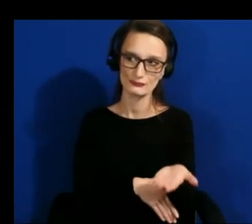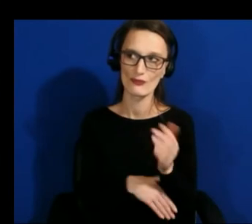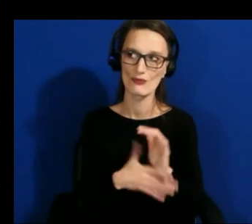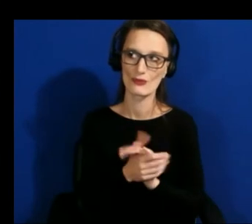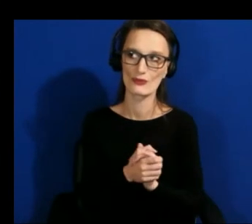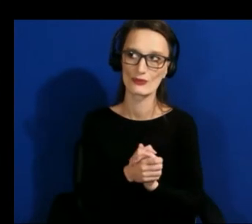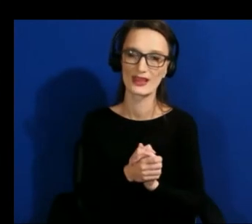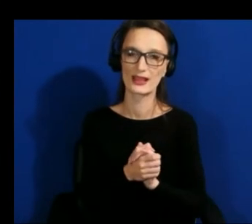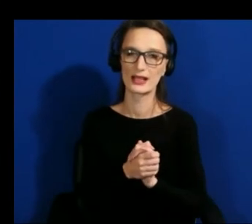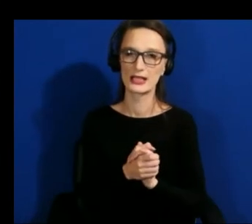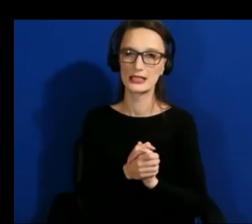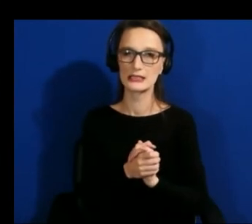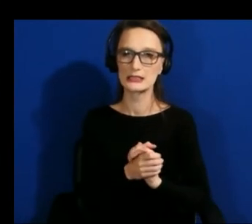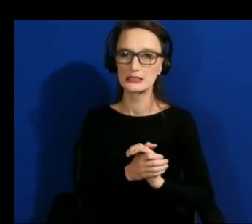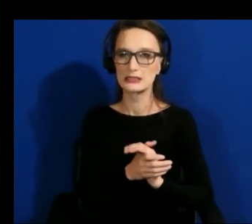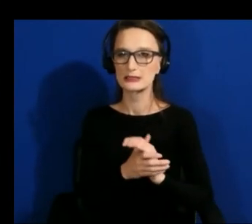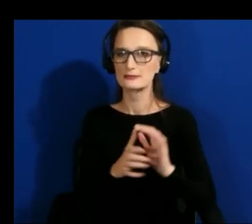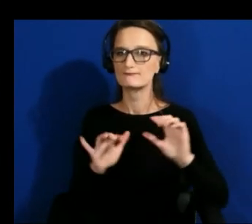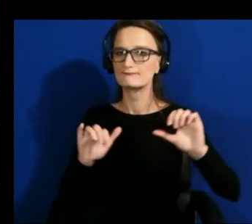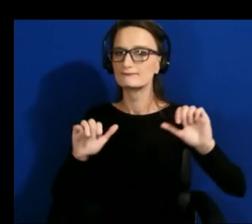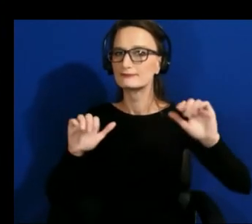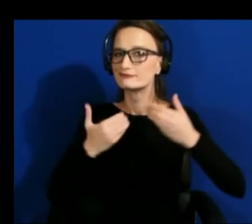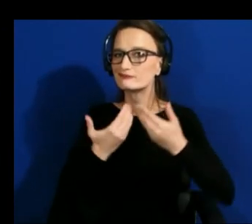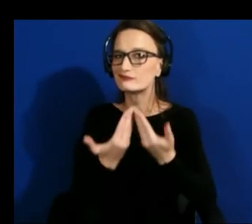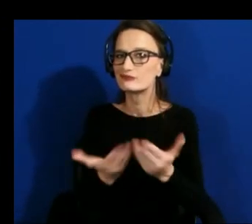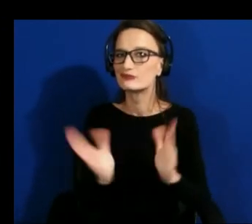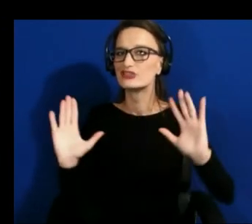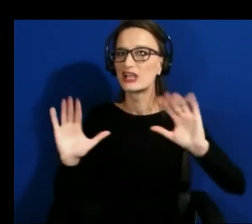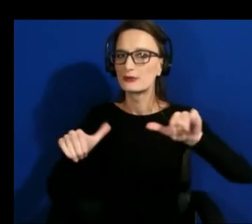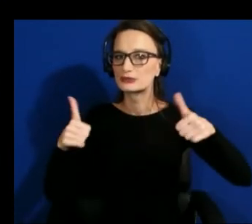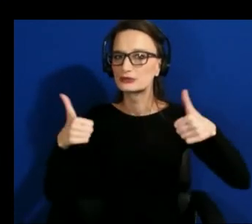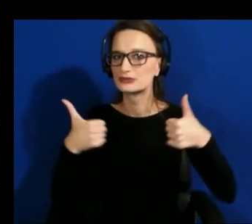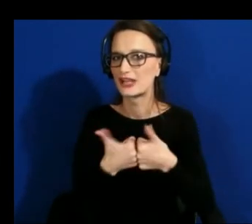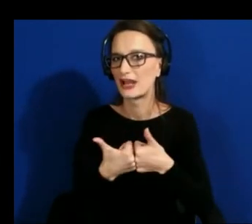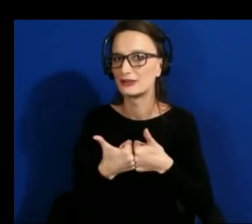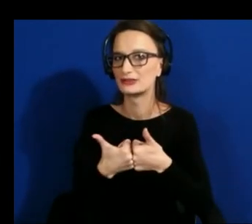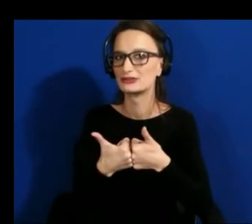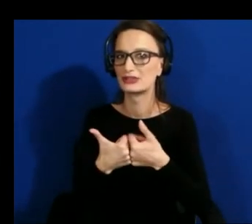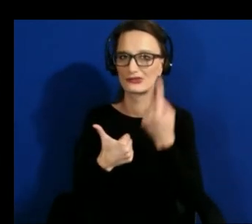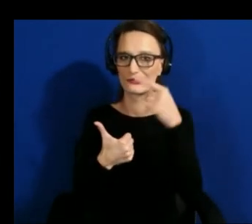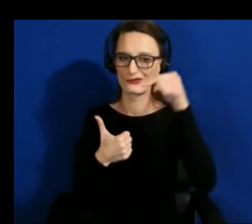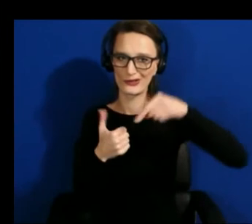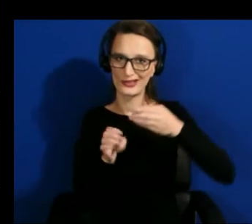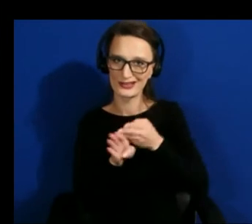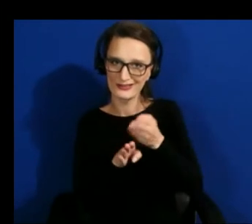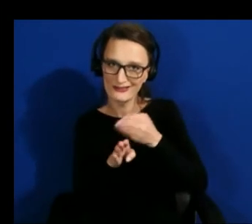um the pressing challenges that you see for the field of making xr accessible moving forward